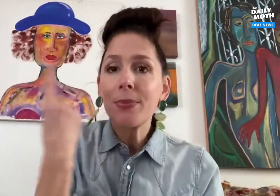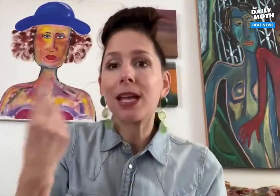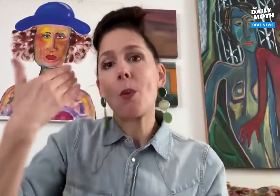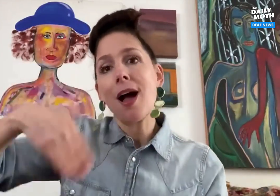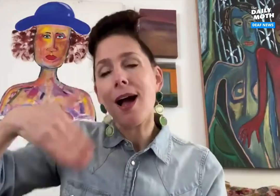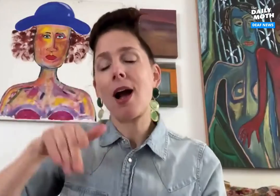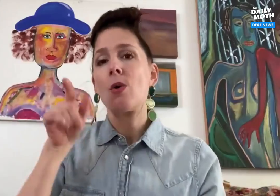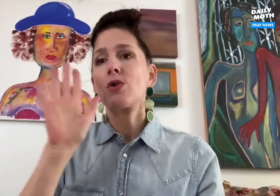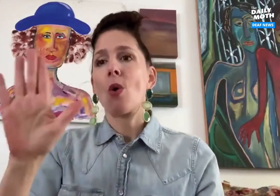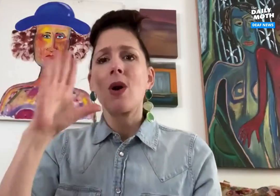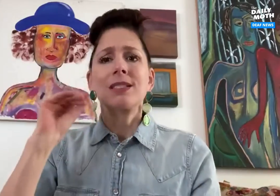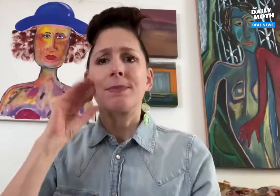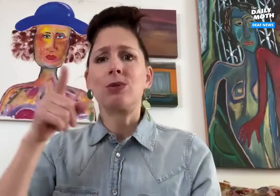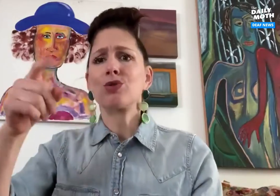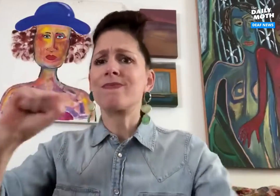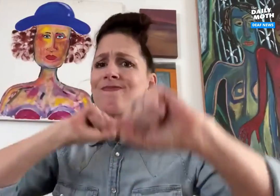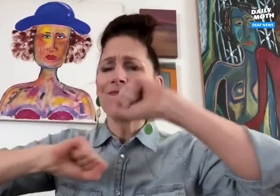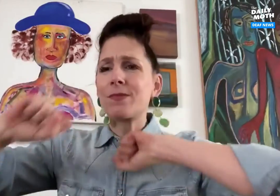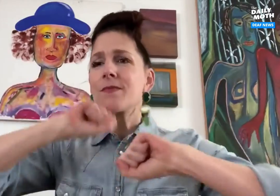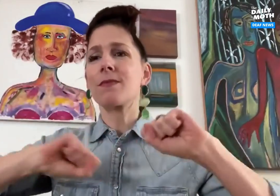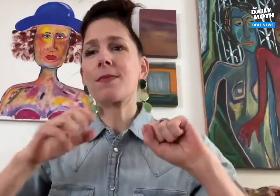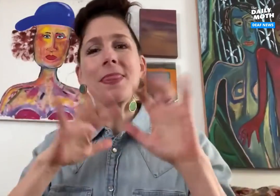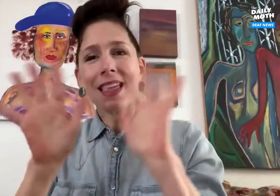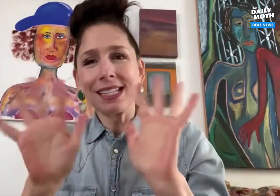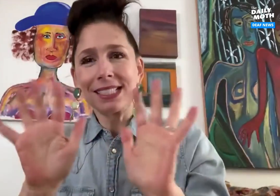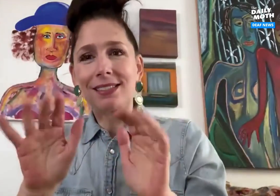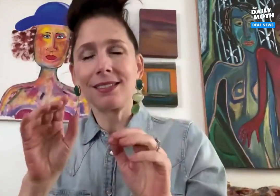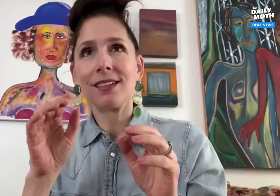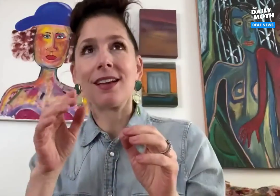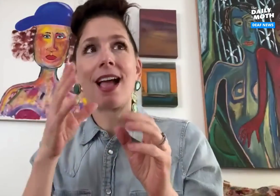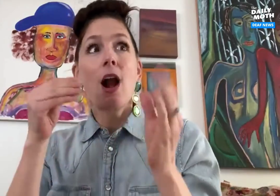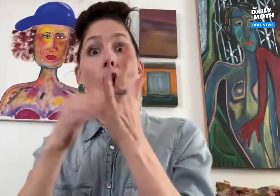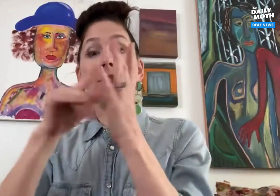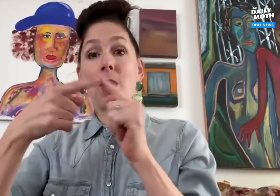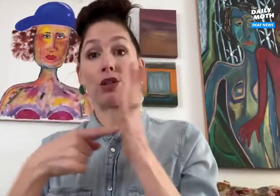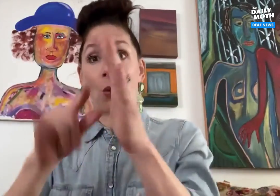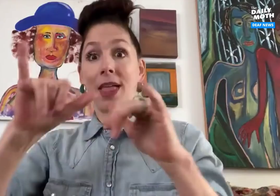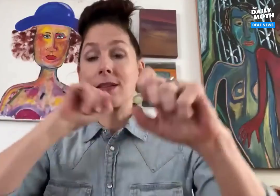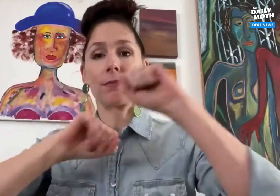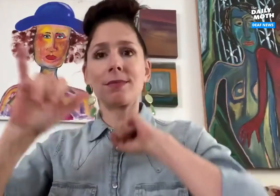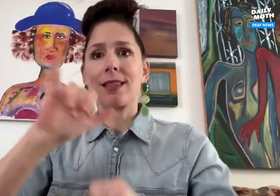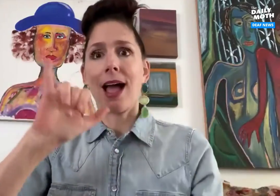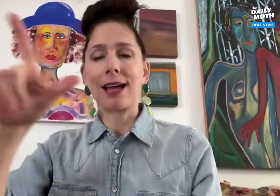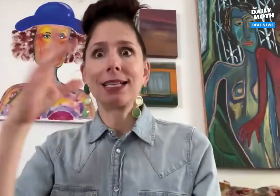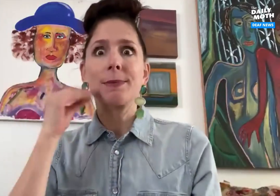overcome challenges despite all their experiences and obstacles. That isn't the point and often when people see doctors